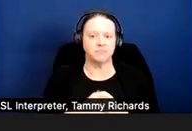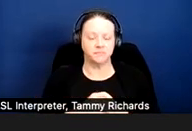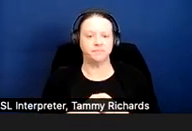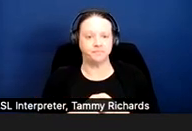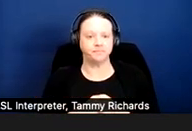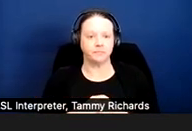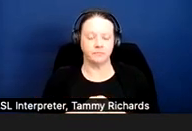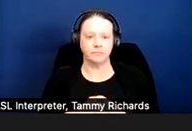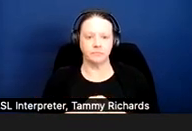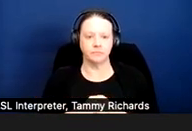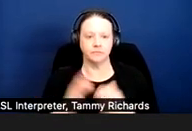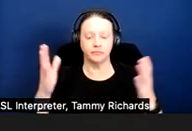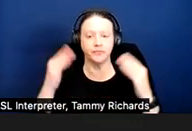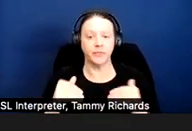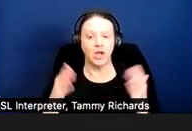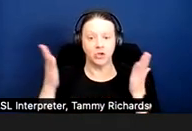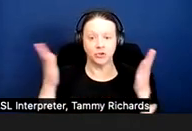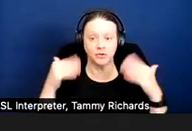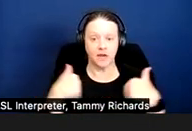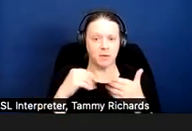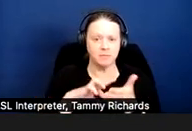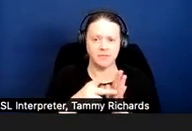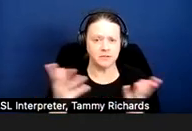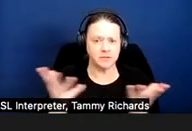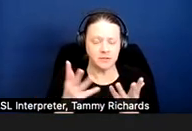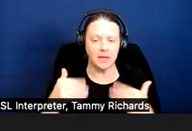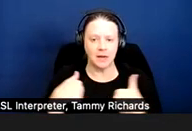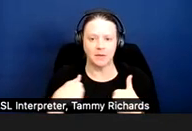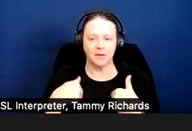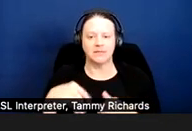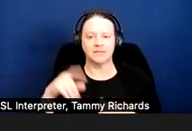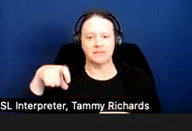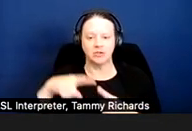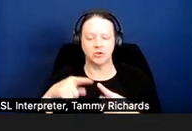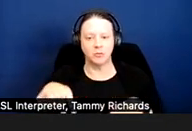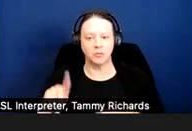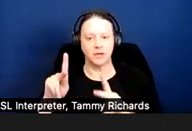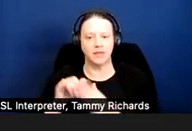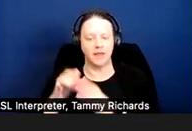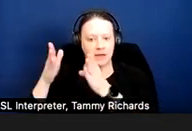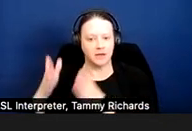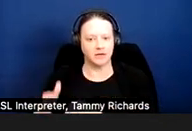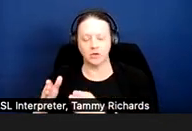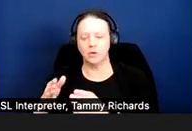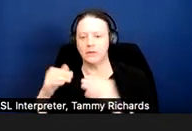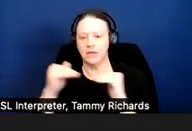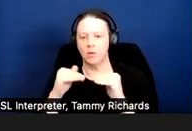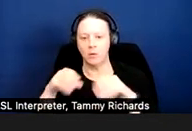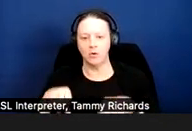A service animal is an animal afforded an individual and equal opportunity to use and